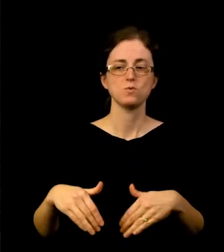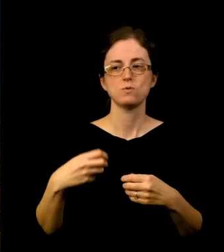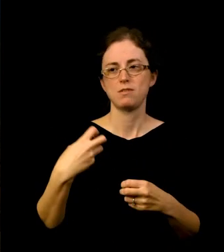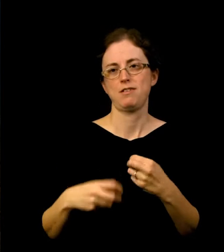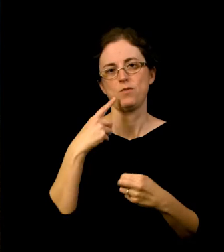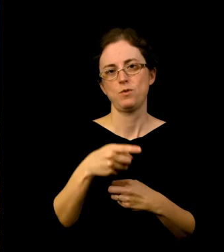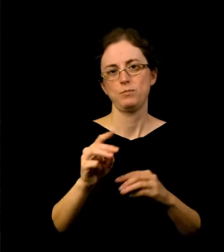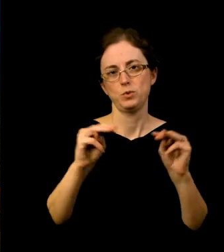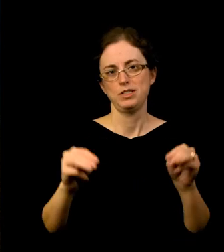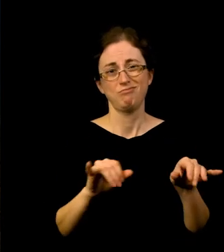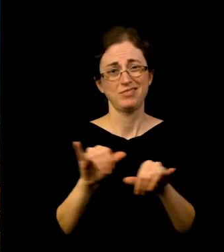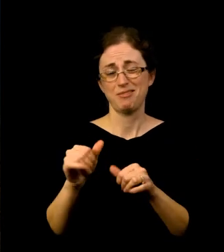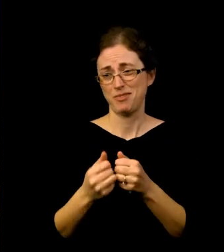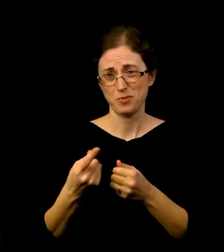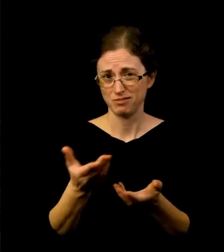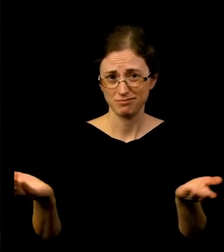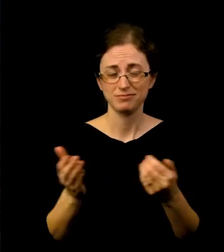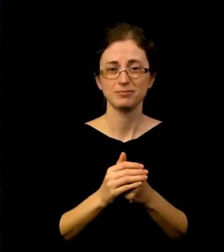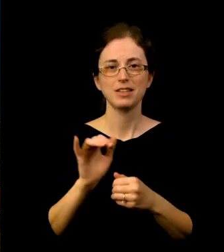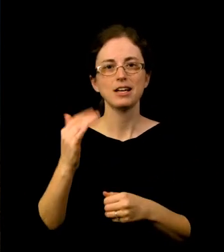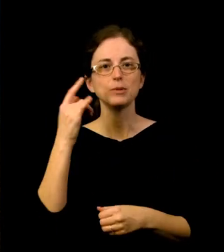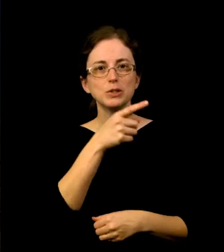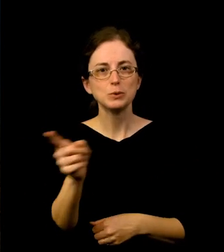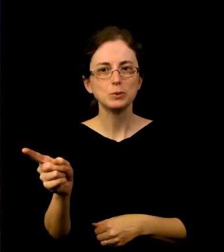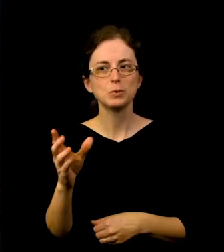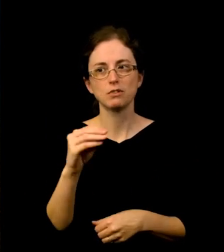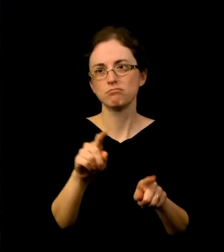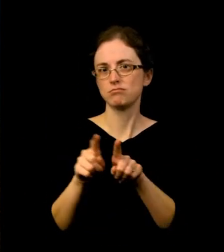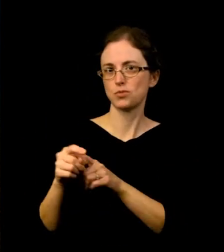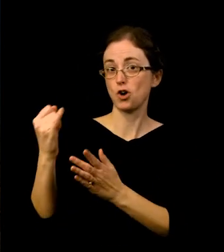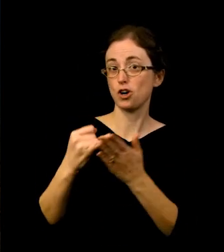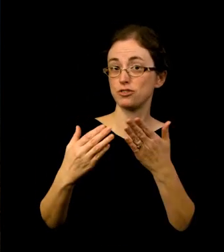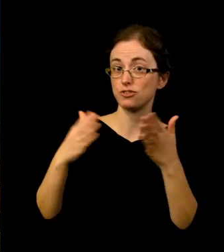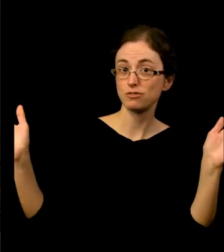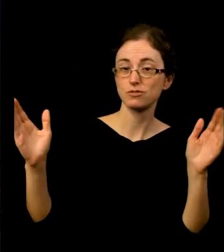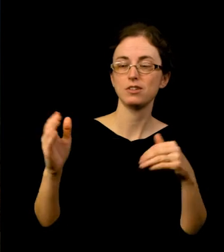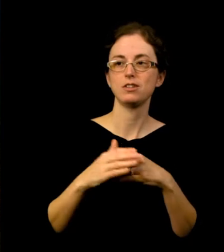But that's why you and art in general are so important right now. It enriches our lives, inspires our imaginations,